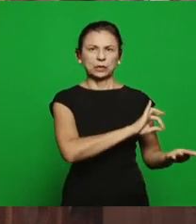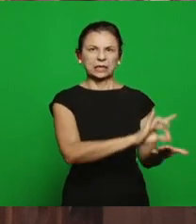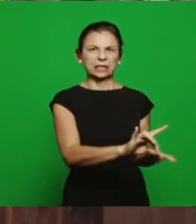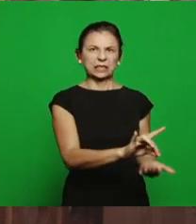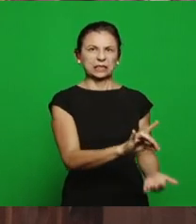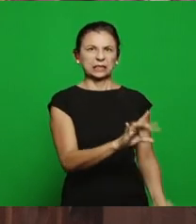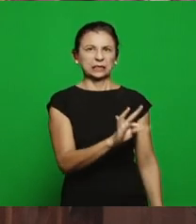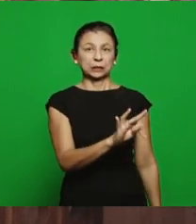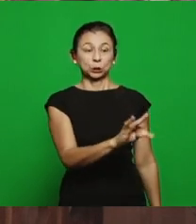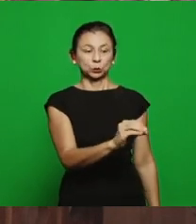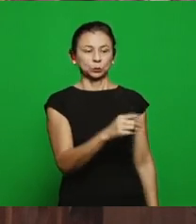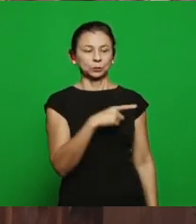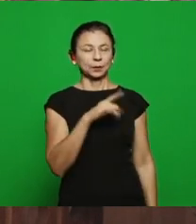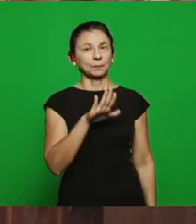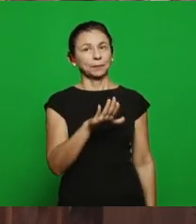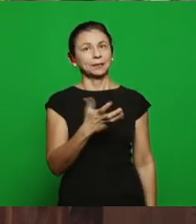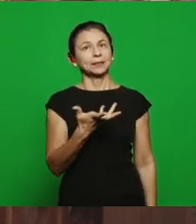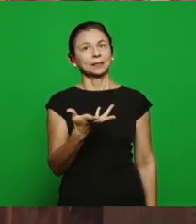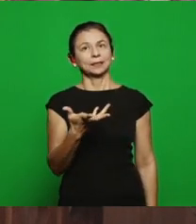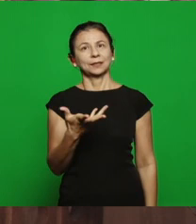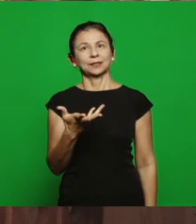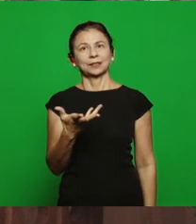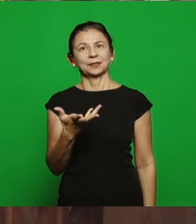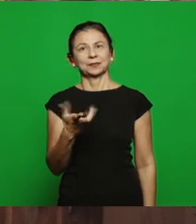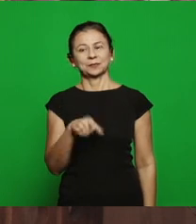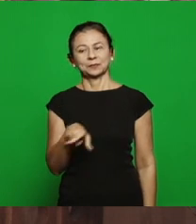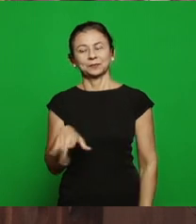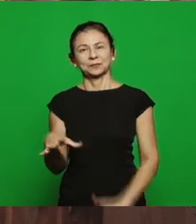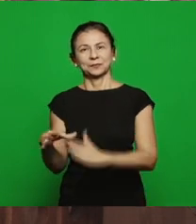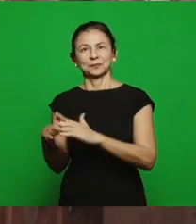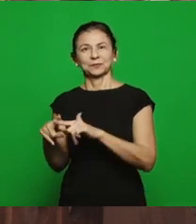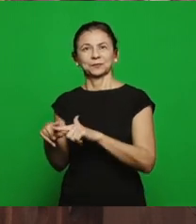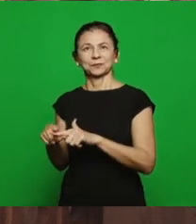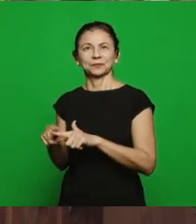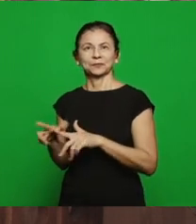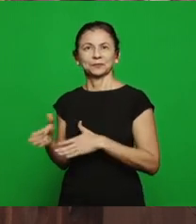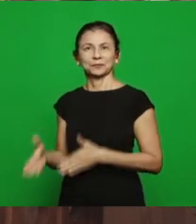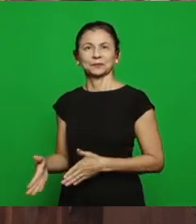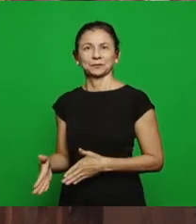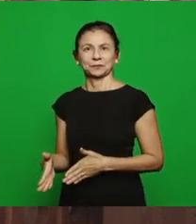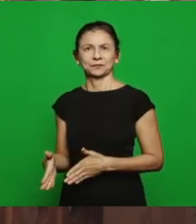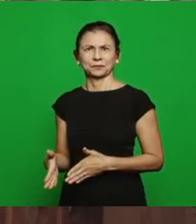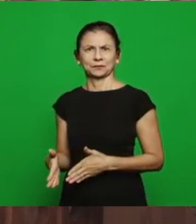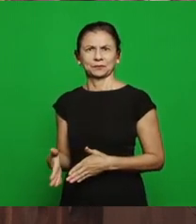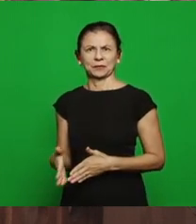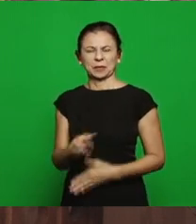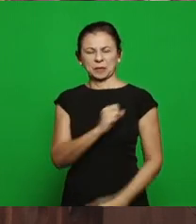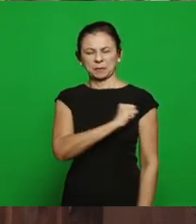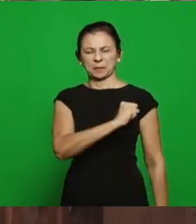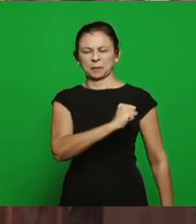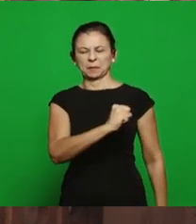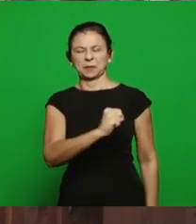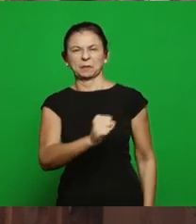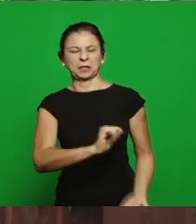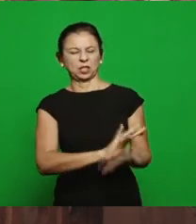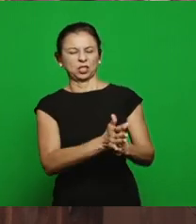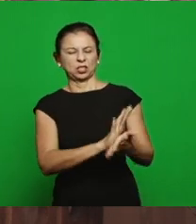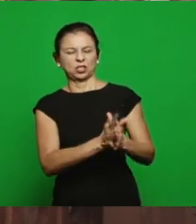but he wants the vineyard and to acquire the vineyard he kills anything, it doesn’t matter